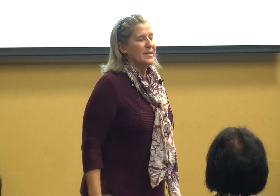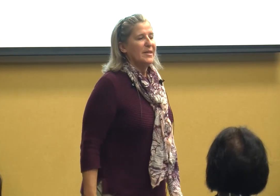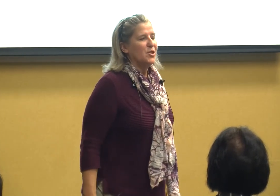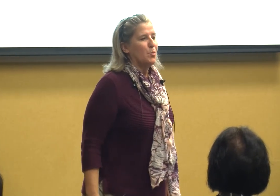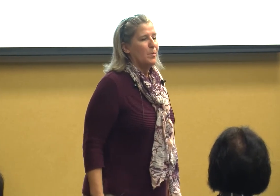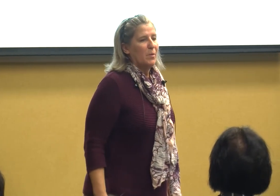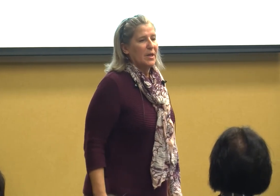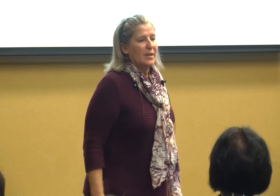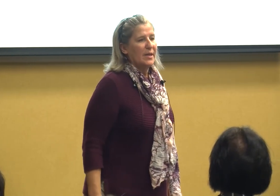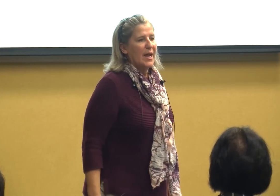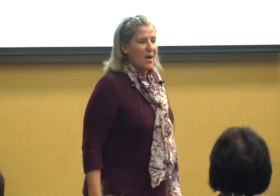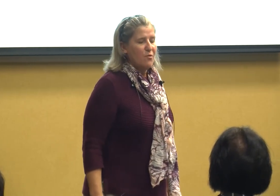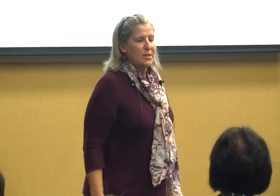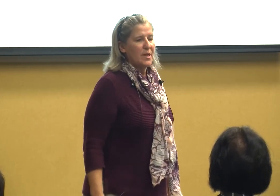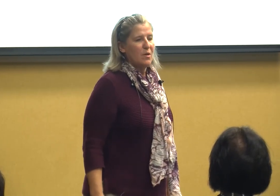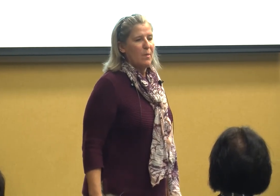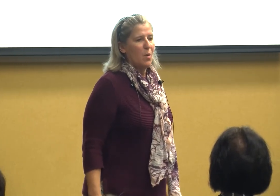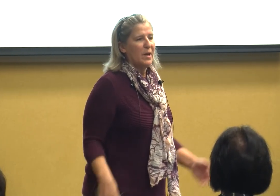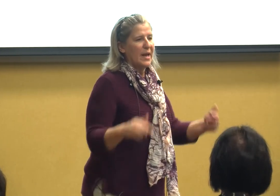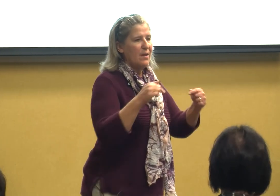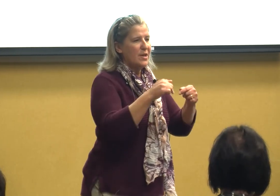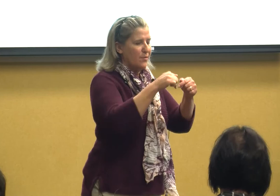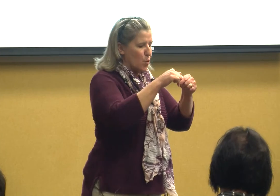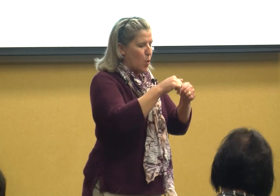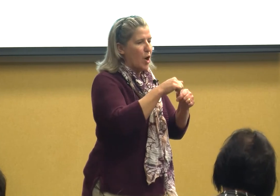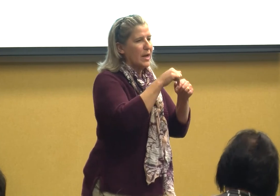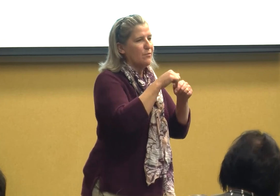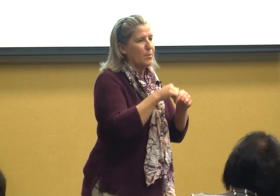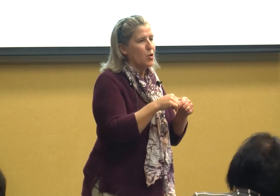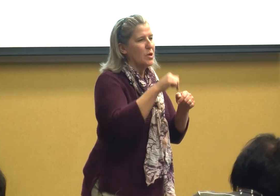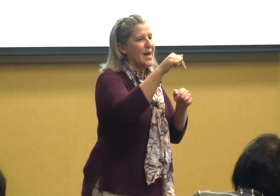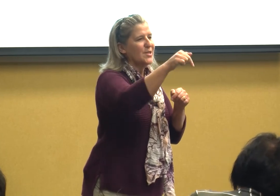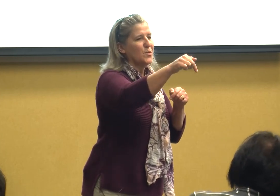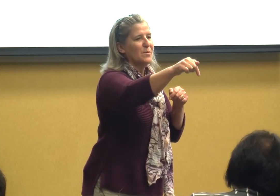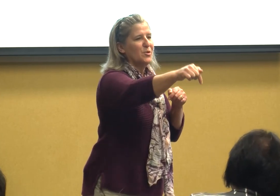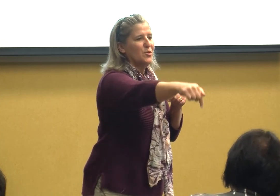teachable moment every single moment even if you're walking from your classroom to